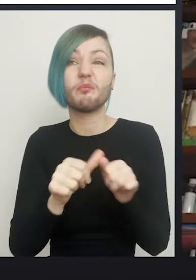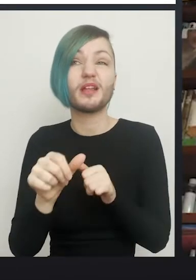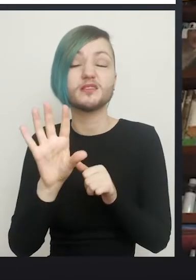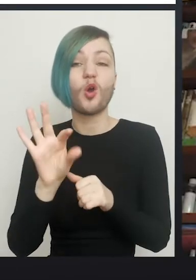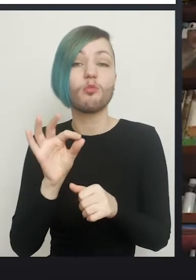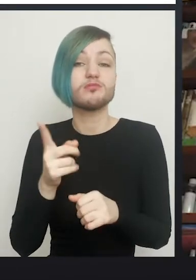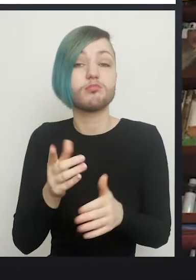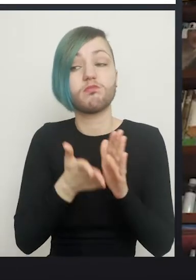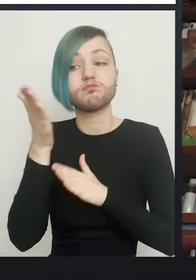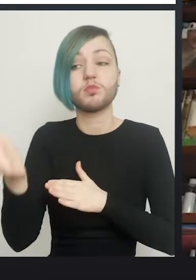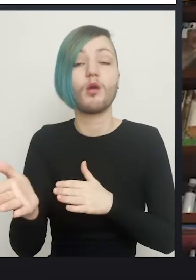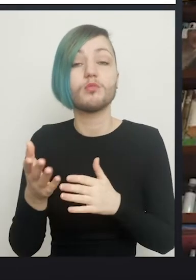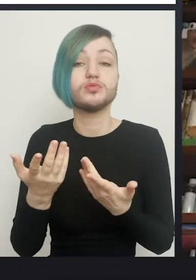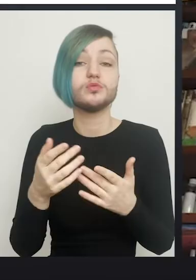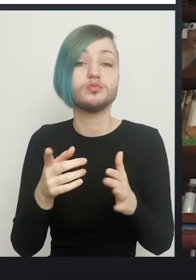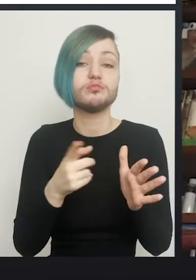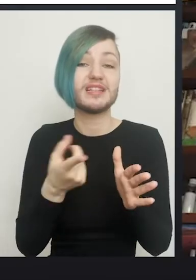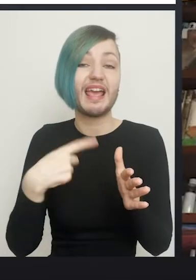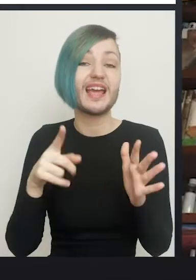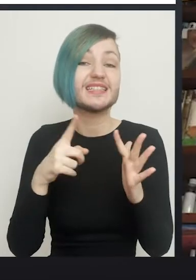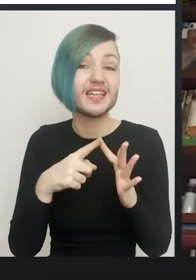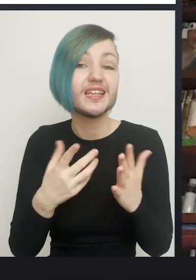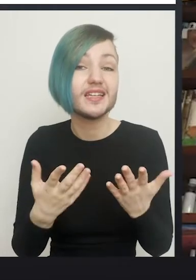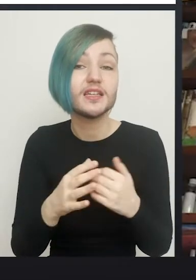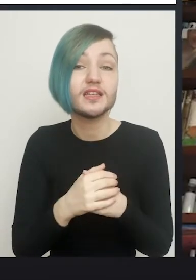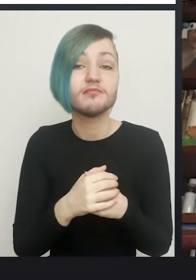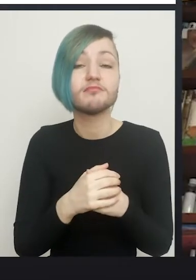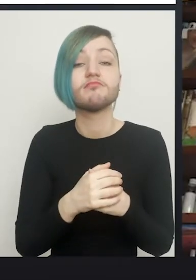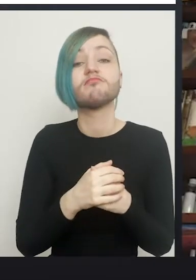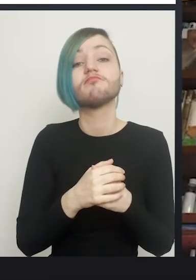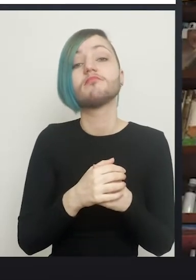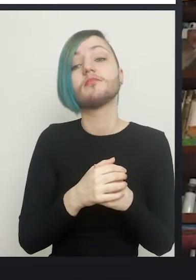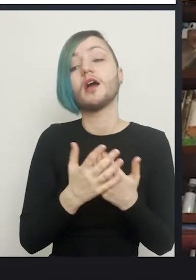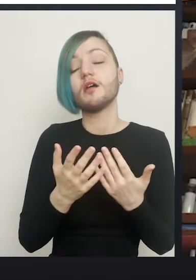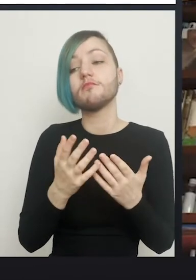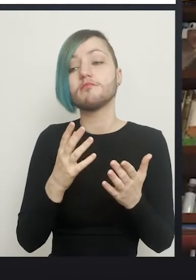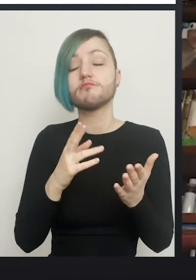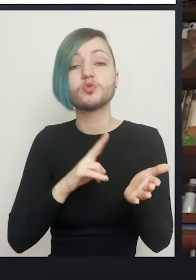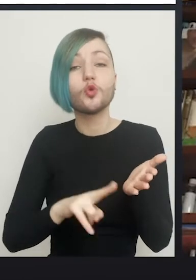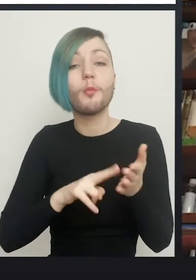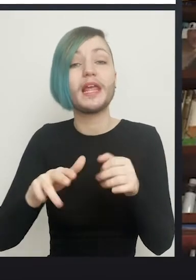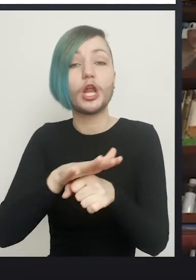to the local casualty department, get themselves admitted. Usually the local colorectal surgeon